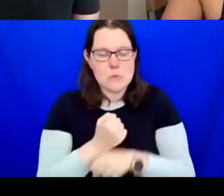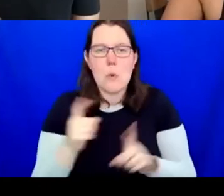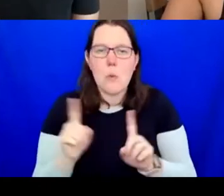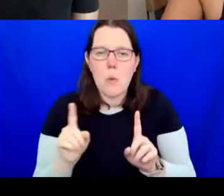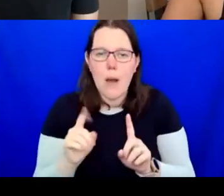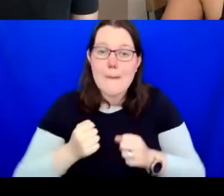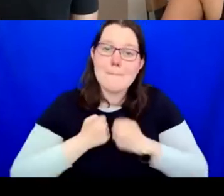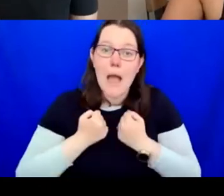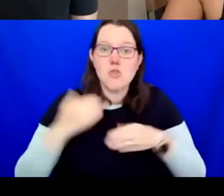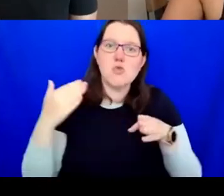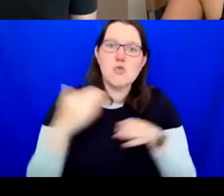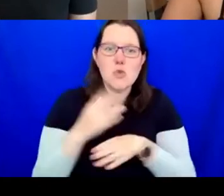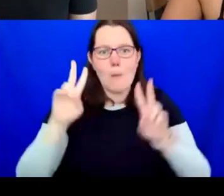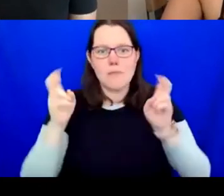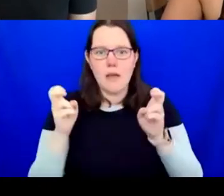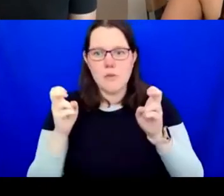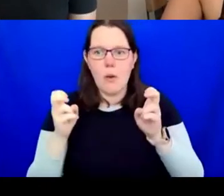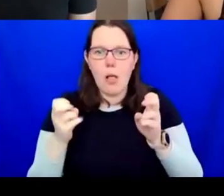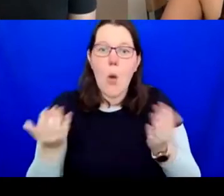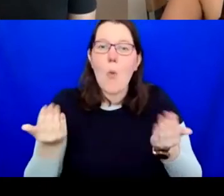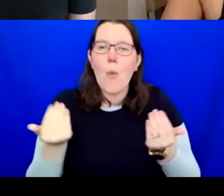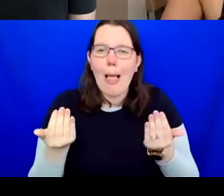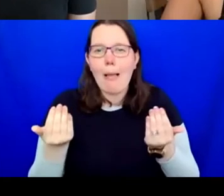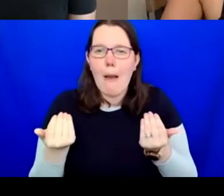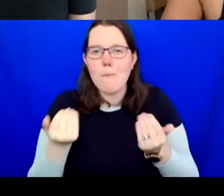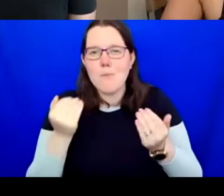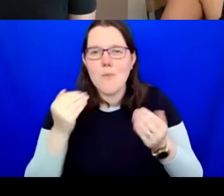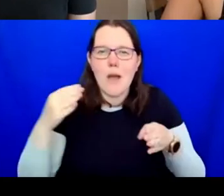Lead at the Wellcome Collection. This means that I practise inclusion in how I work and